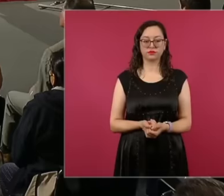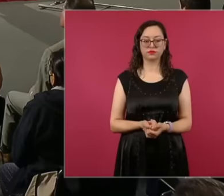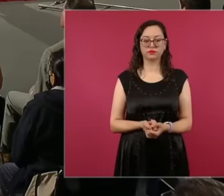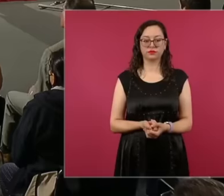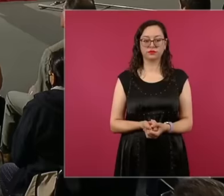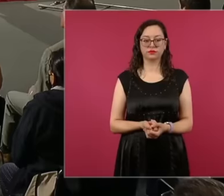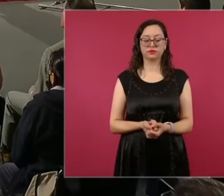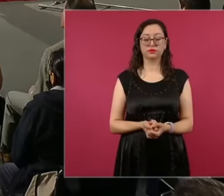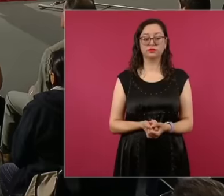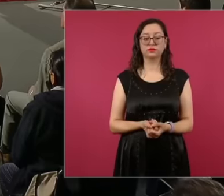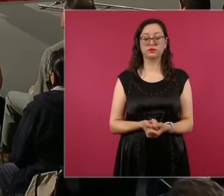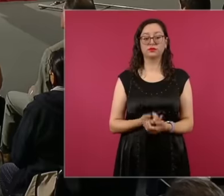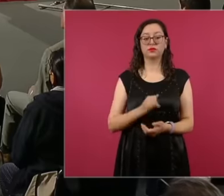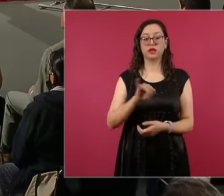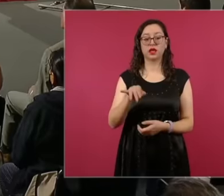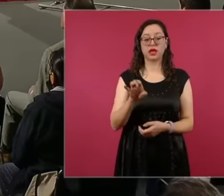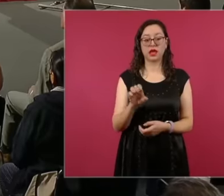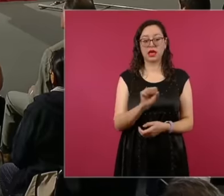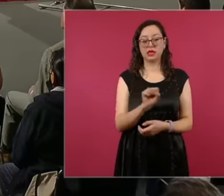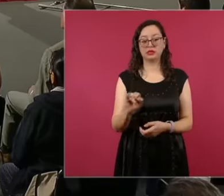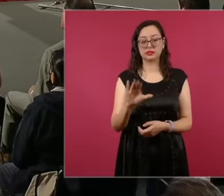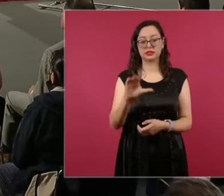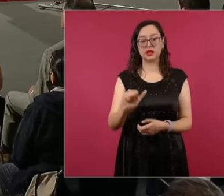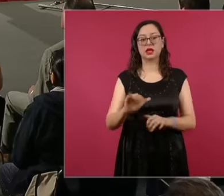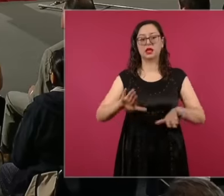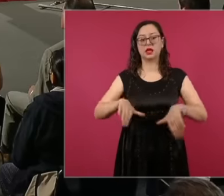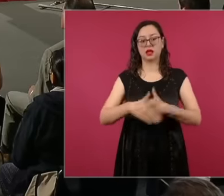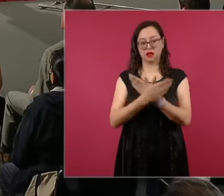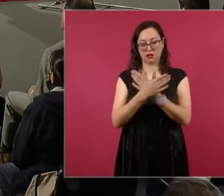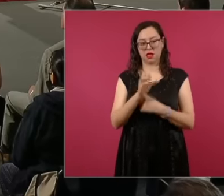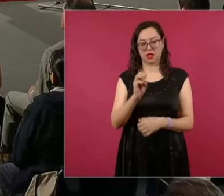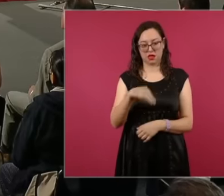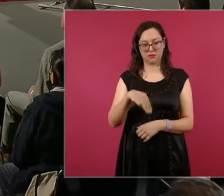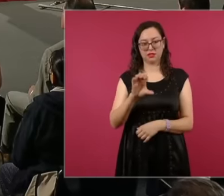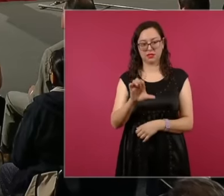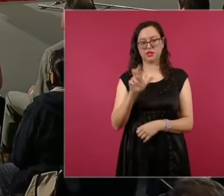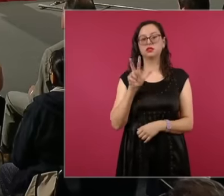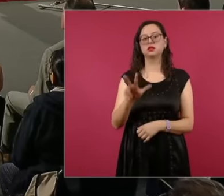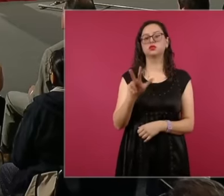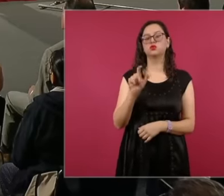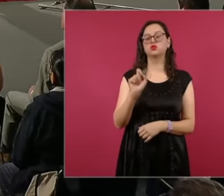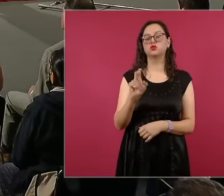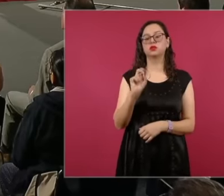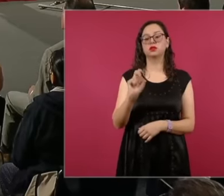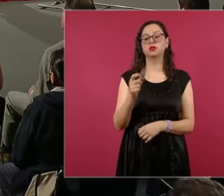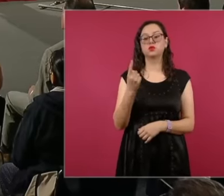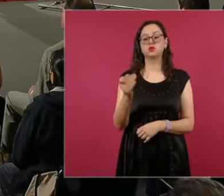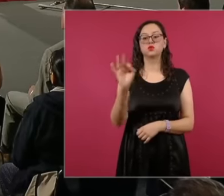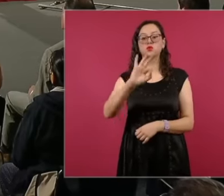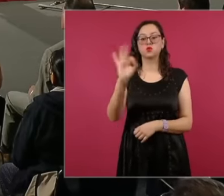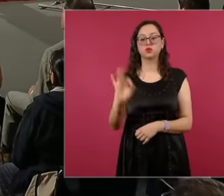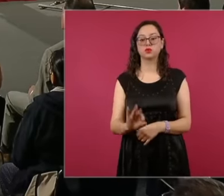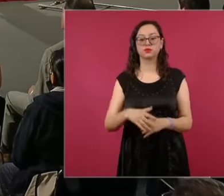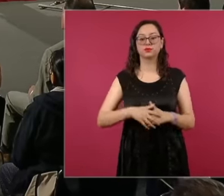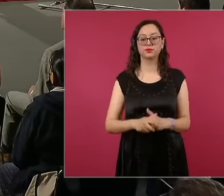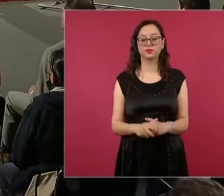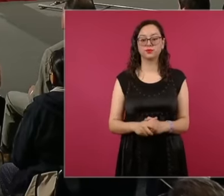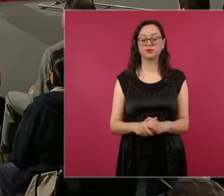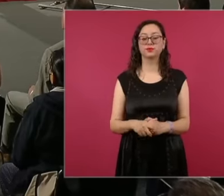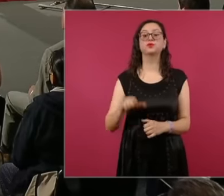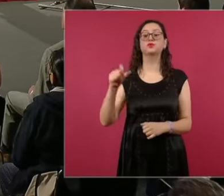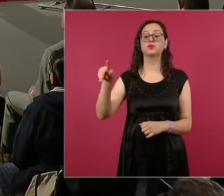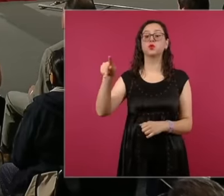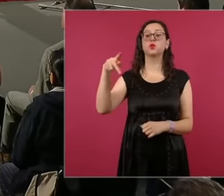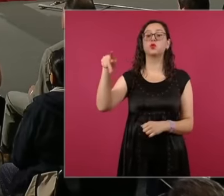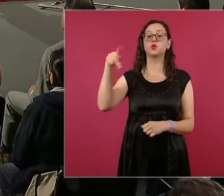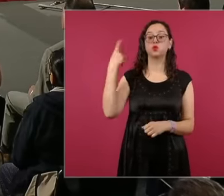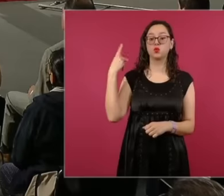citizen movement obtaining 18.31 per. In the case of Puebla, in the state of Puebla, the prep indicates